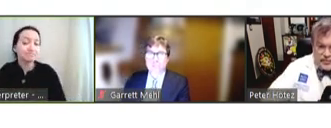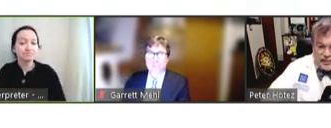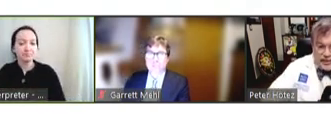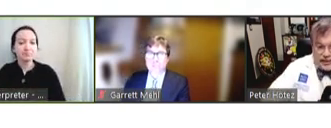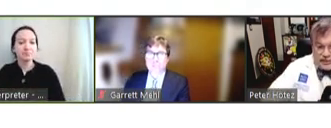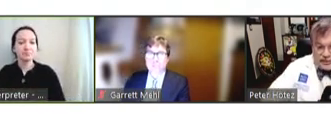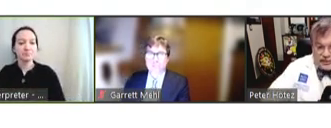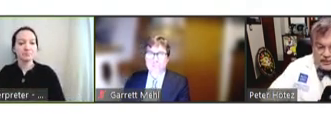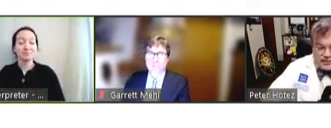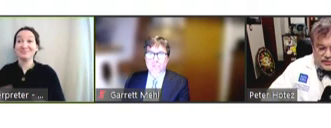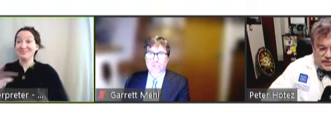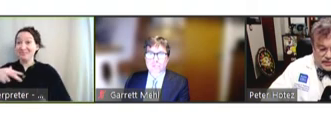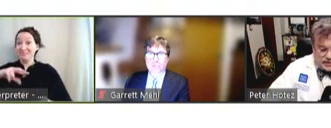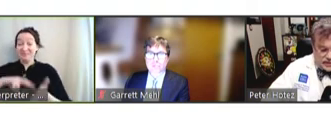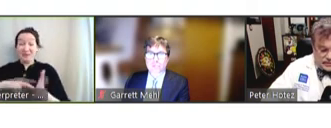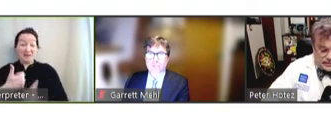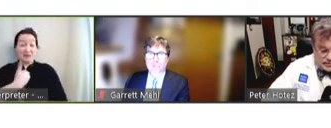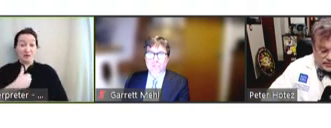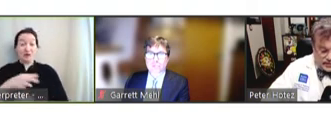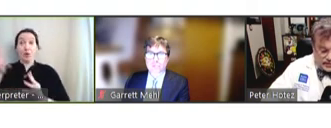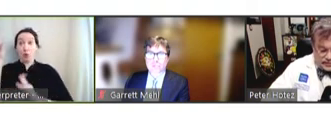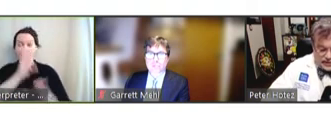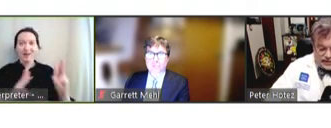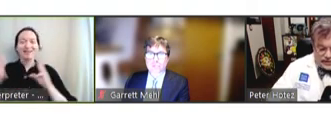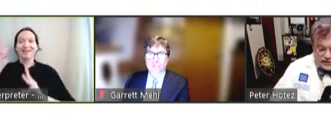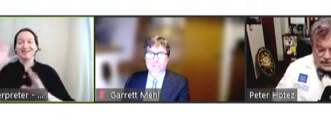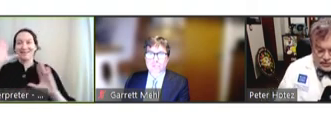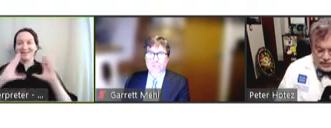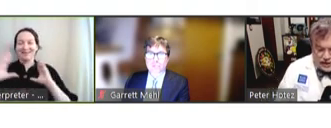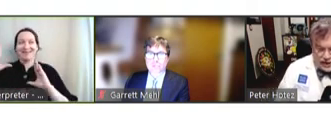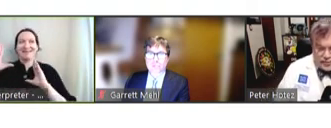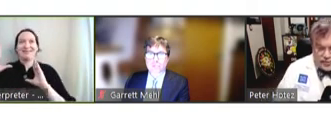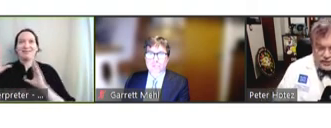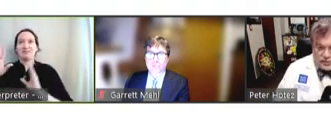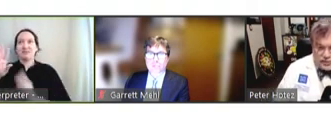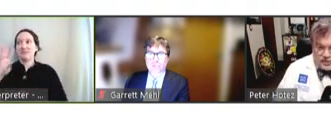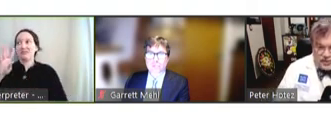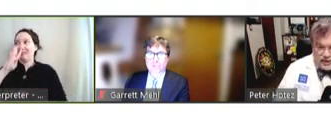I mean, I was worried when we were, you know, basically ignored by Operation Warp Speed